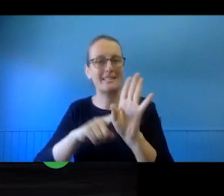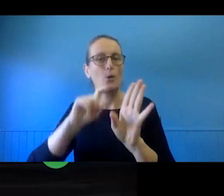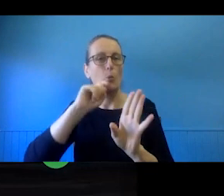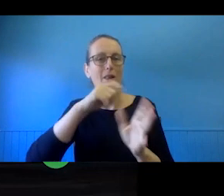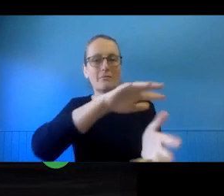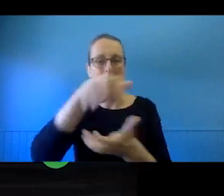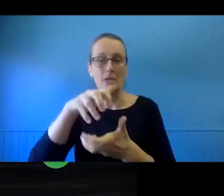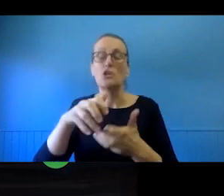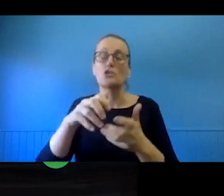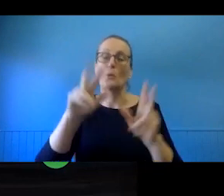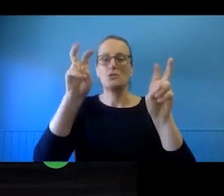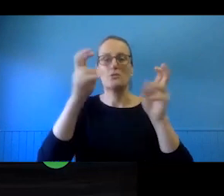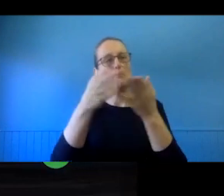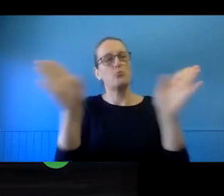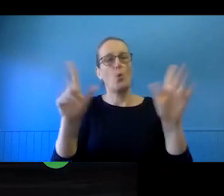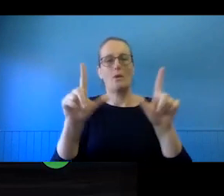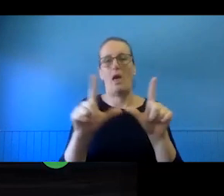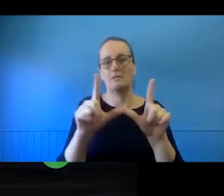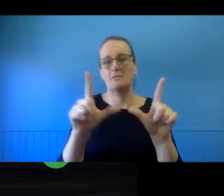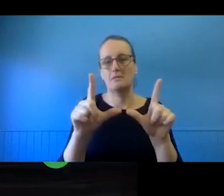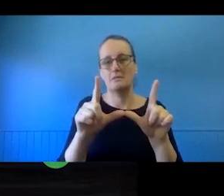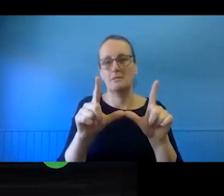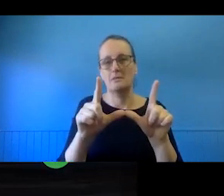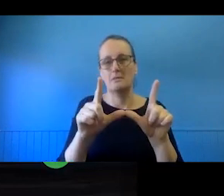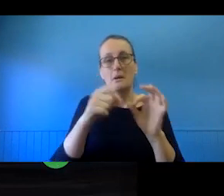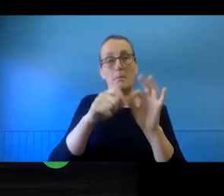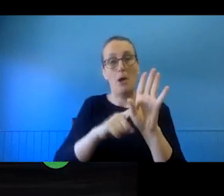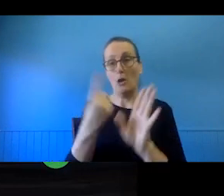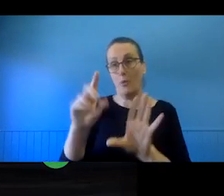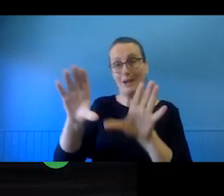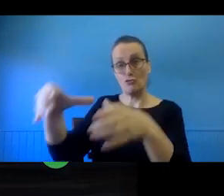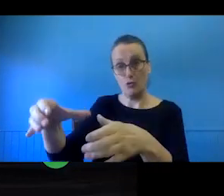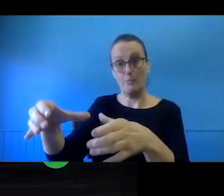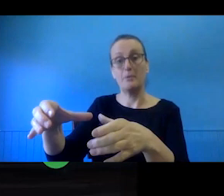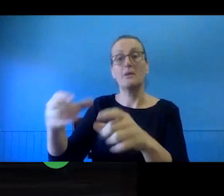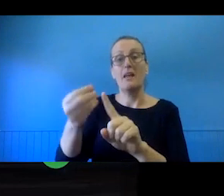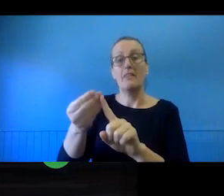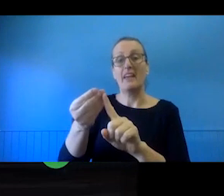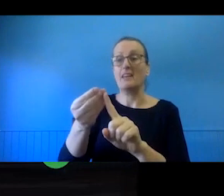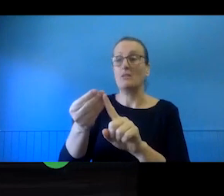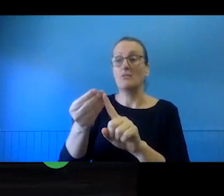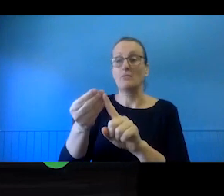broad licence, provided by a single body to a range of copyright protected material.